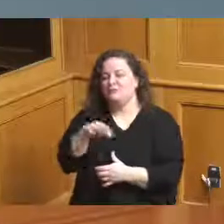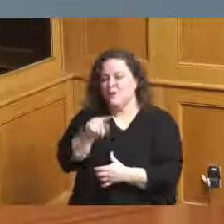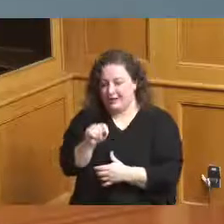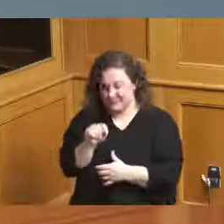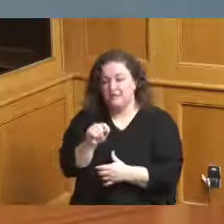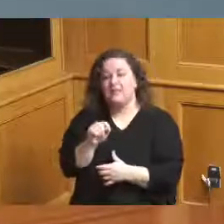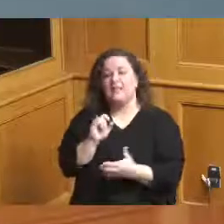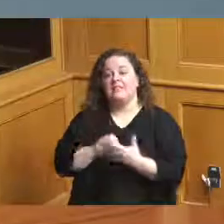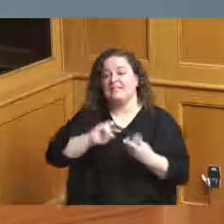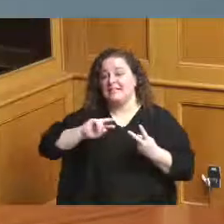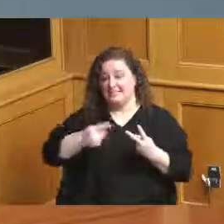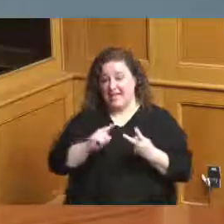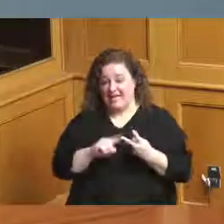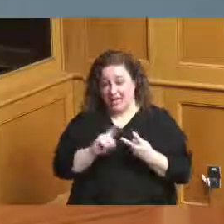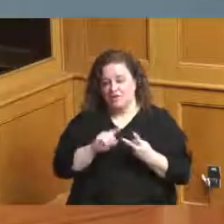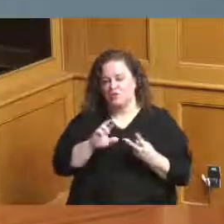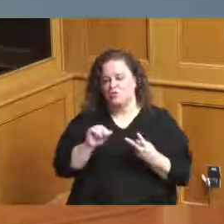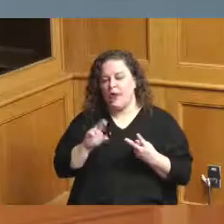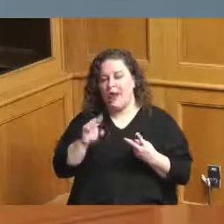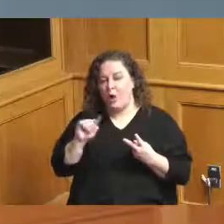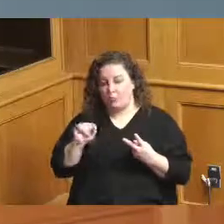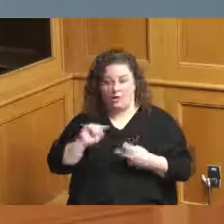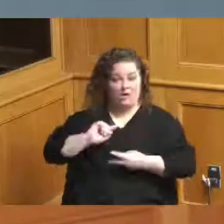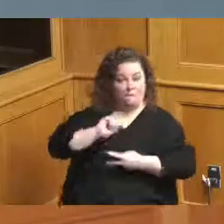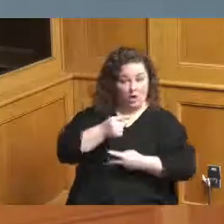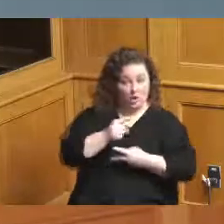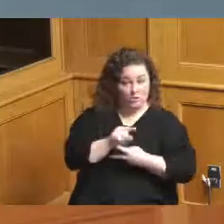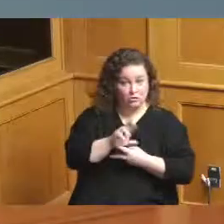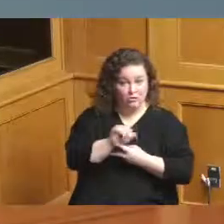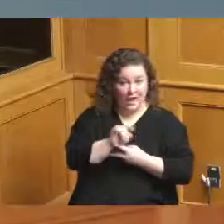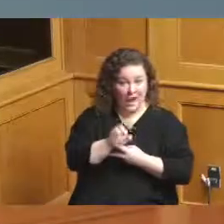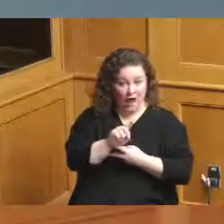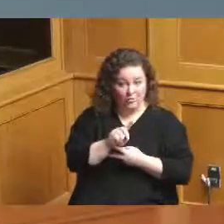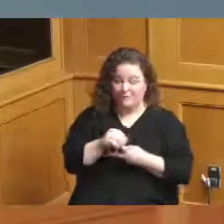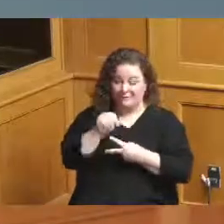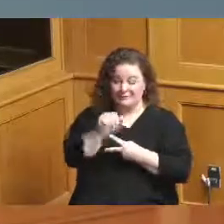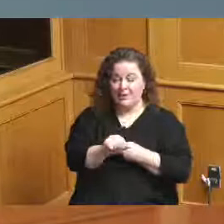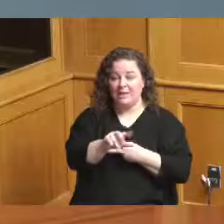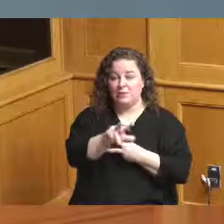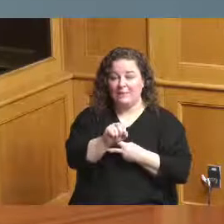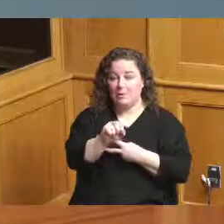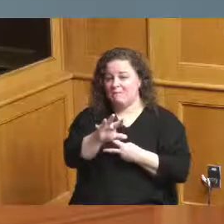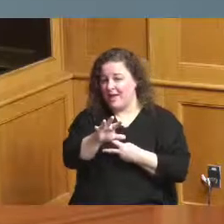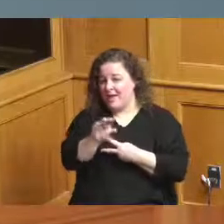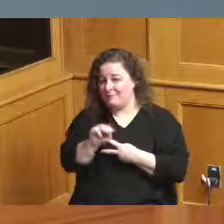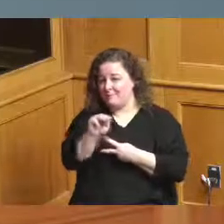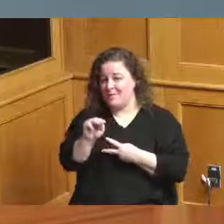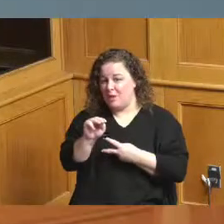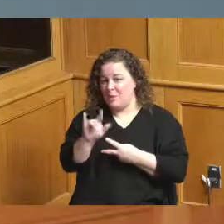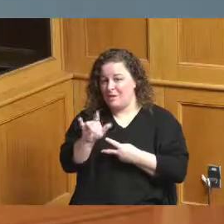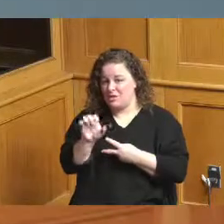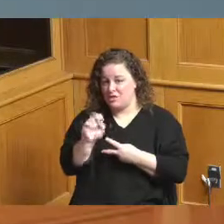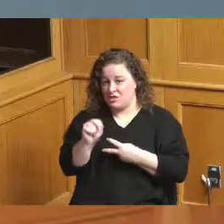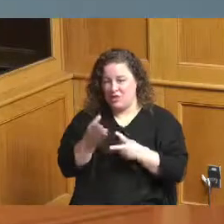organizations our first round we spent 3.5 million through our CARES Act and then the second round